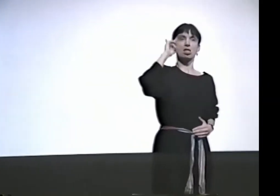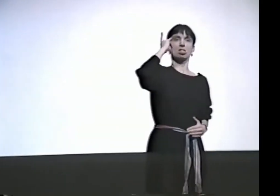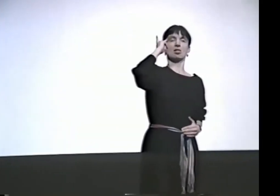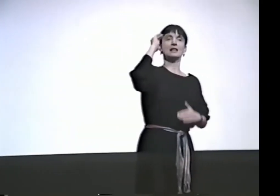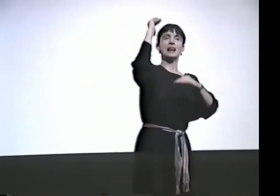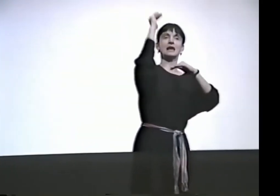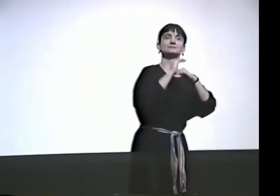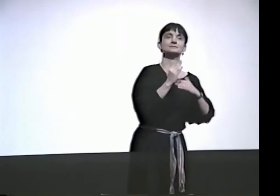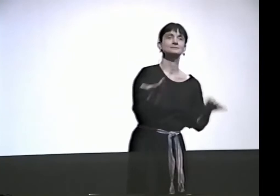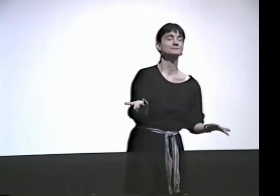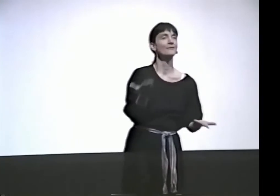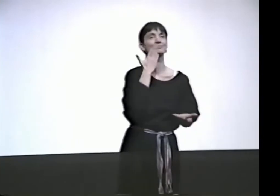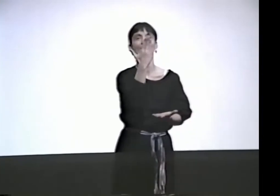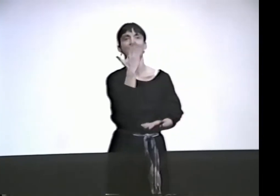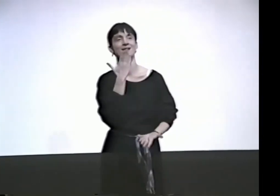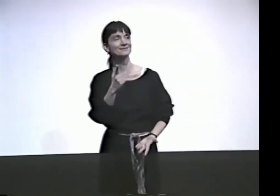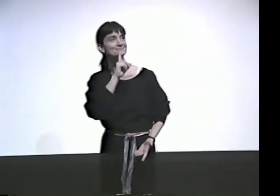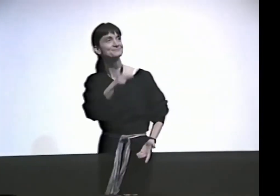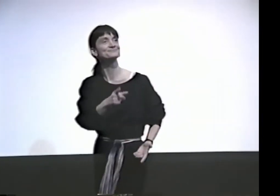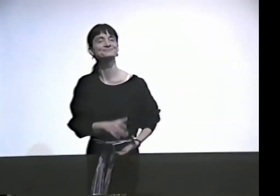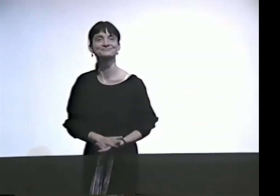LESS PARANOIA ON MY PART.